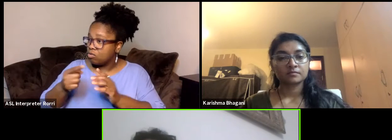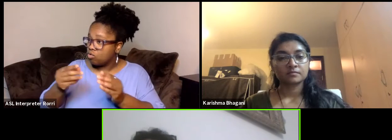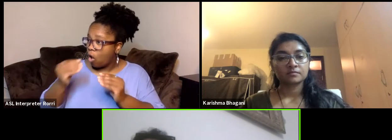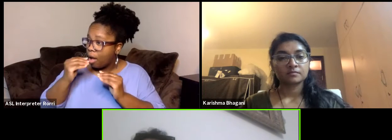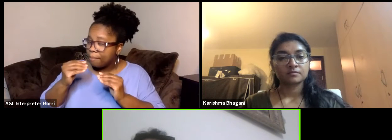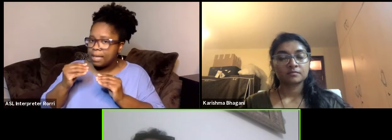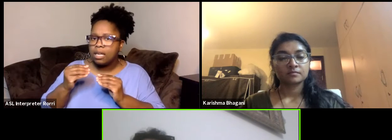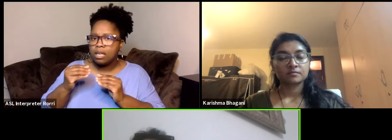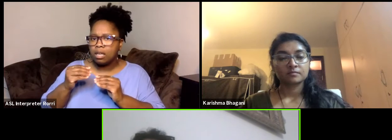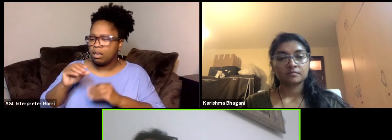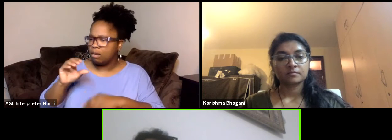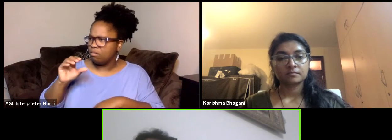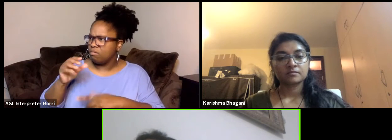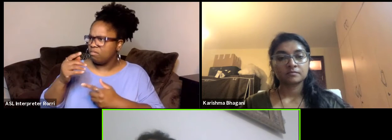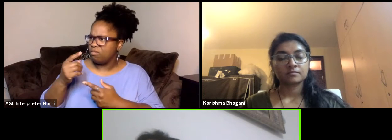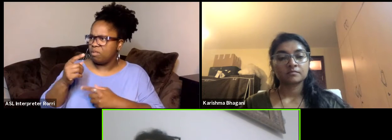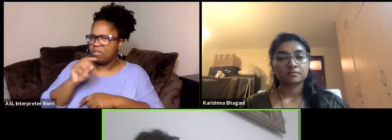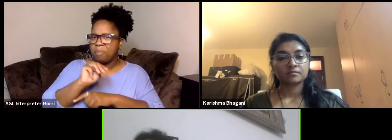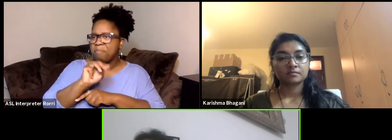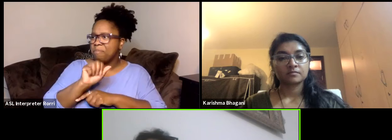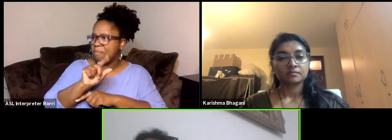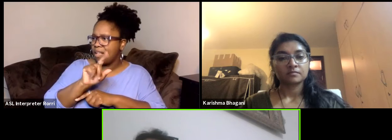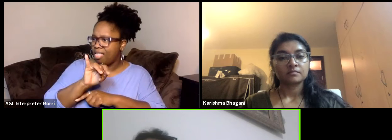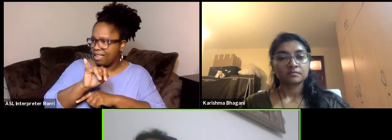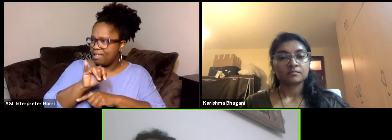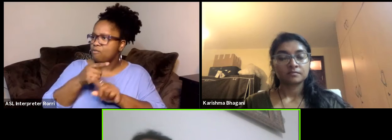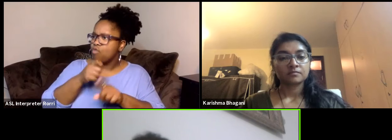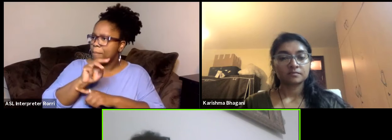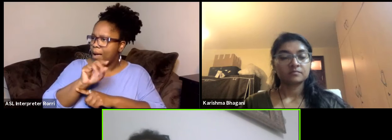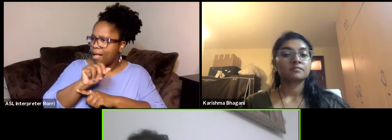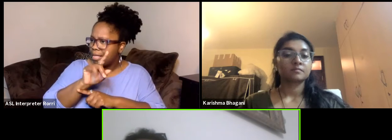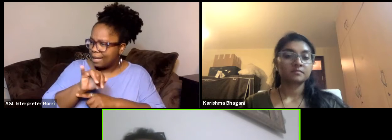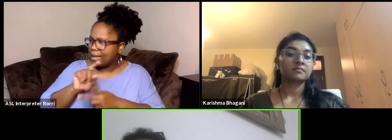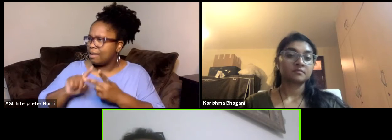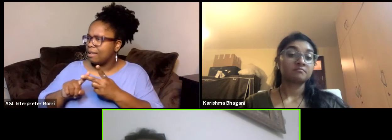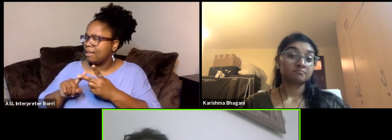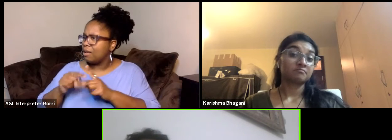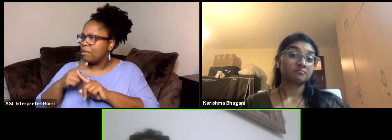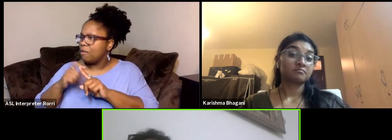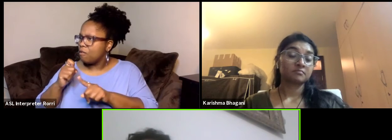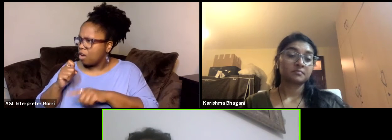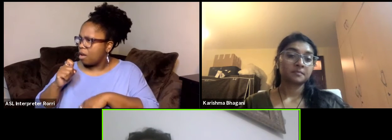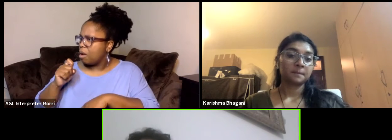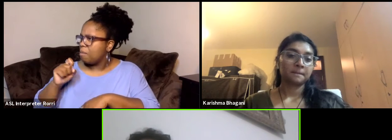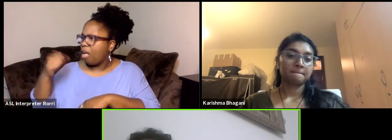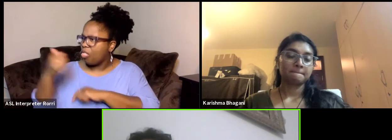One man and lady and two Senegalese guys, these are my teachers. I learned that people are surprised to know